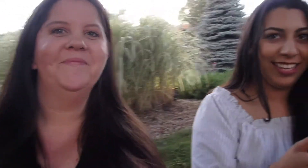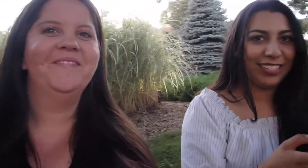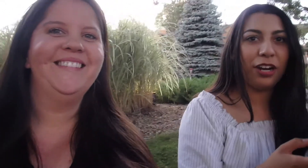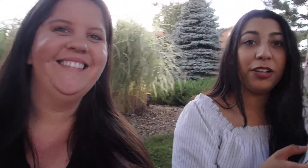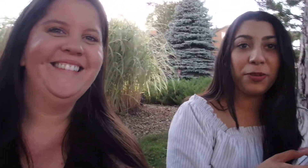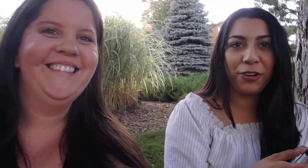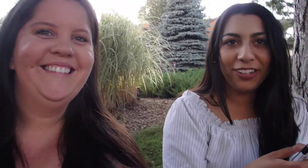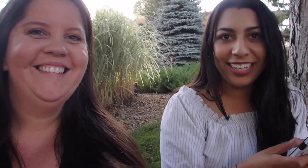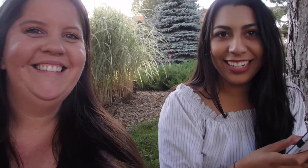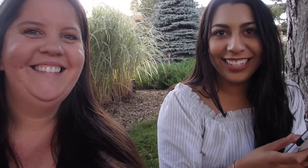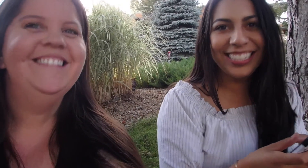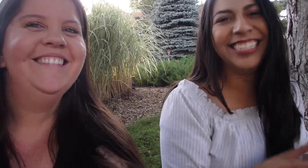Are you recordin?